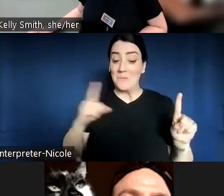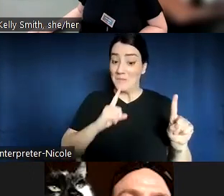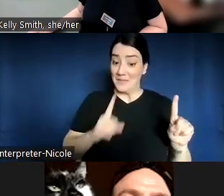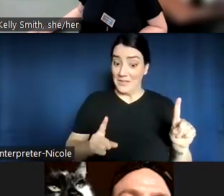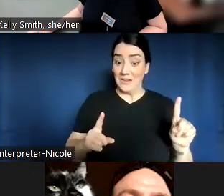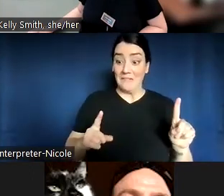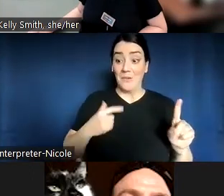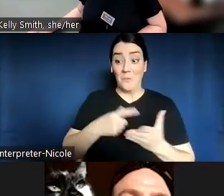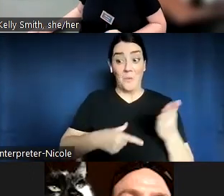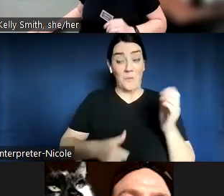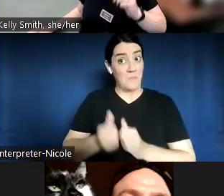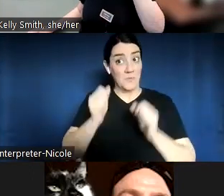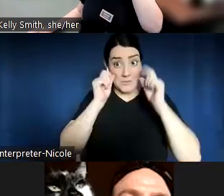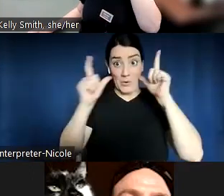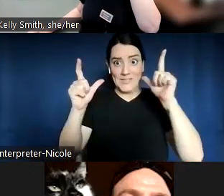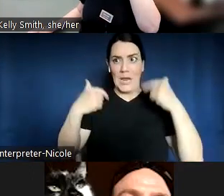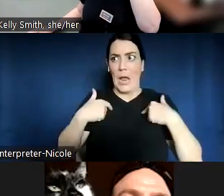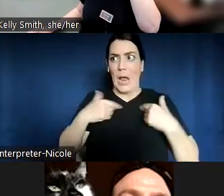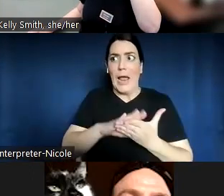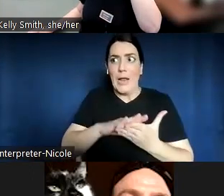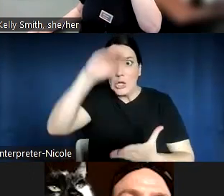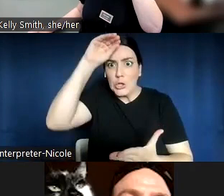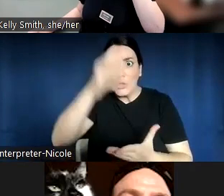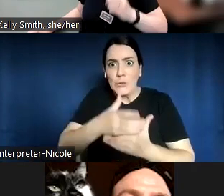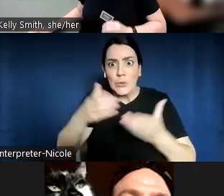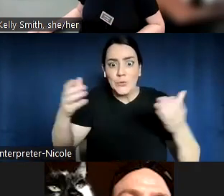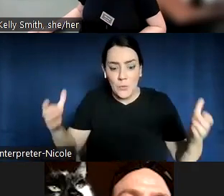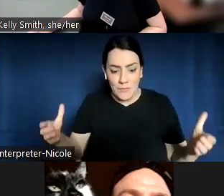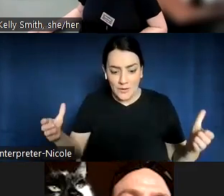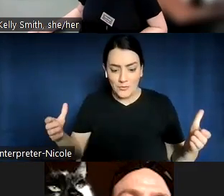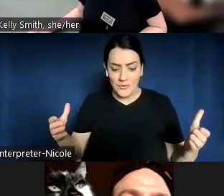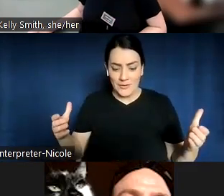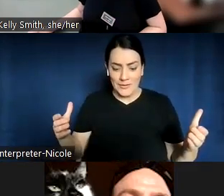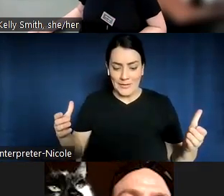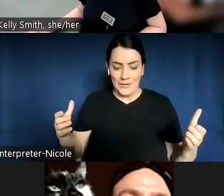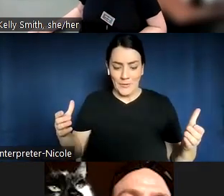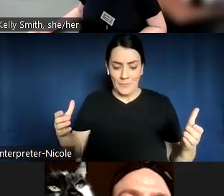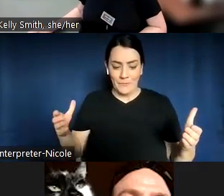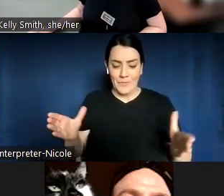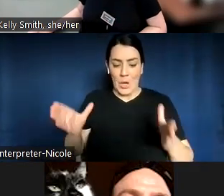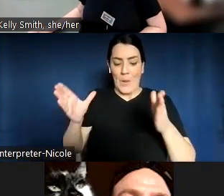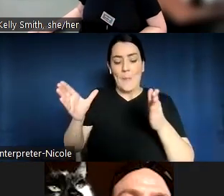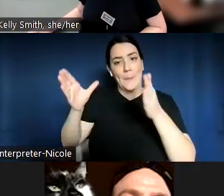The person I was paired with was relatively new in open education, but she was so, so